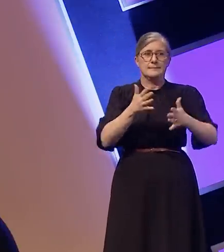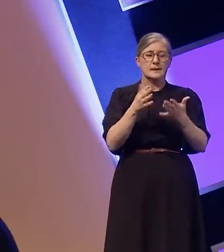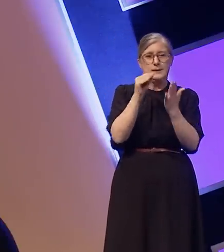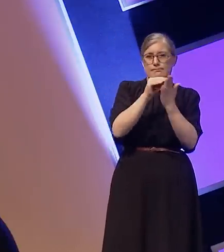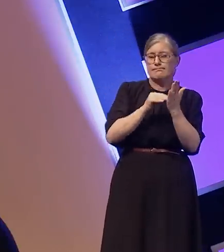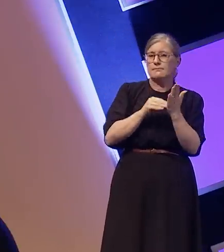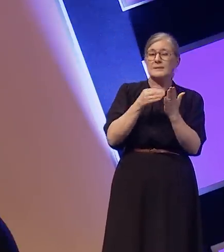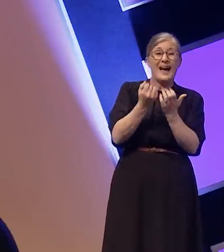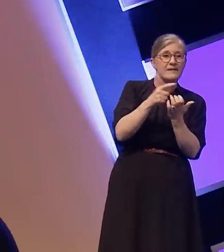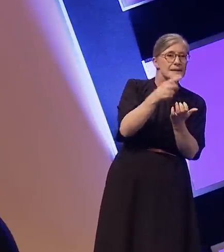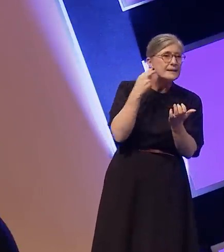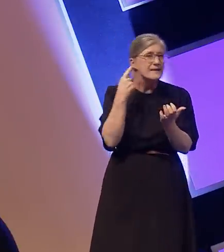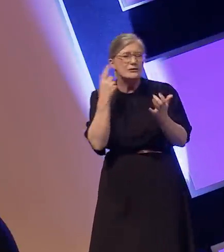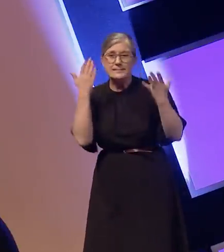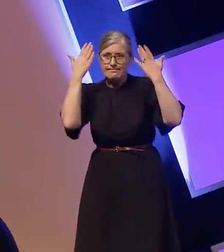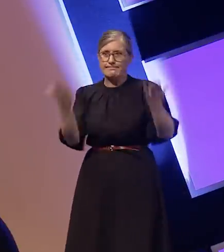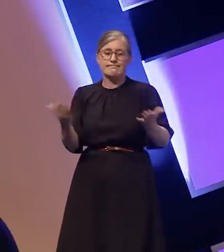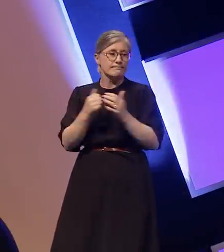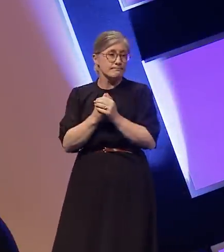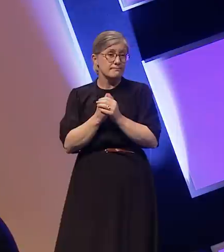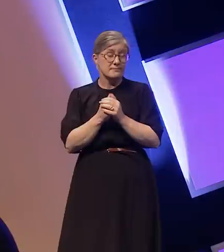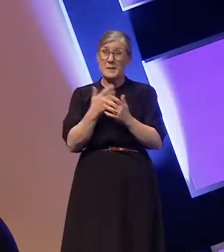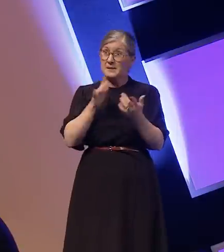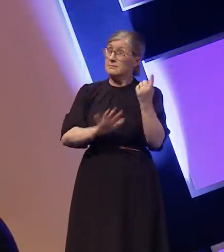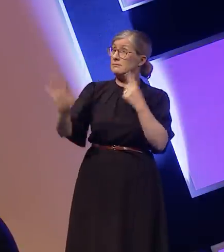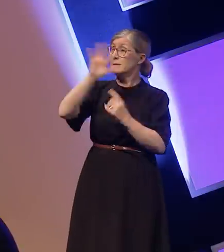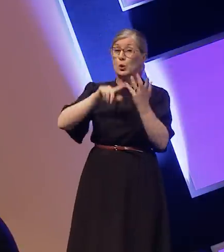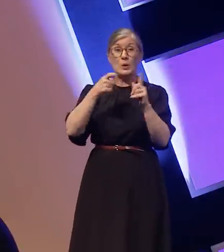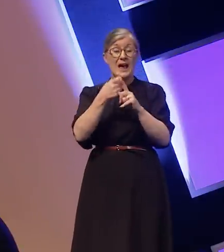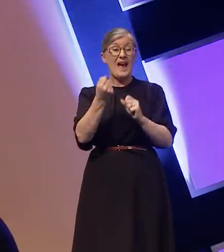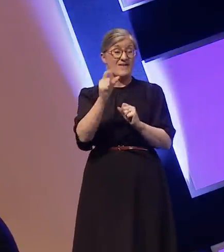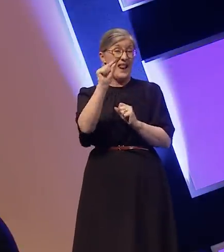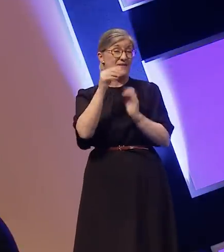approximately around 11 million people in the UK are deaf or hard of hearing